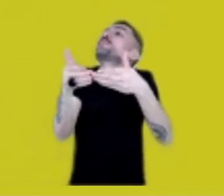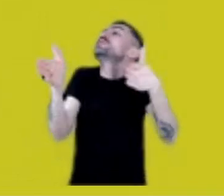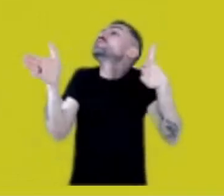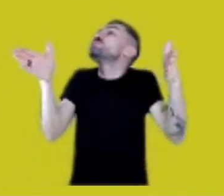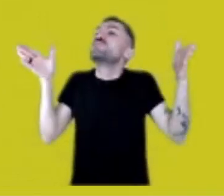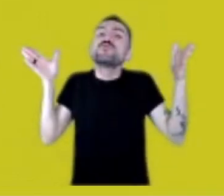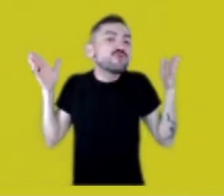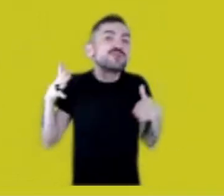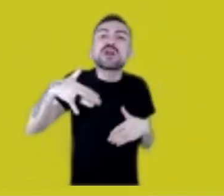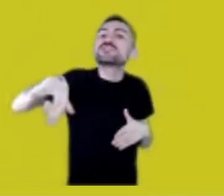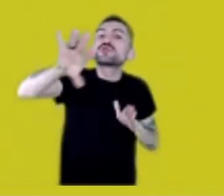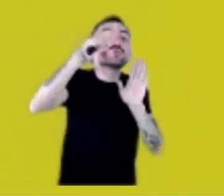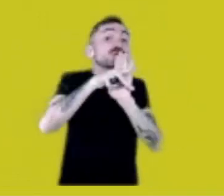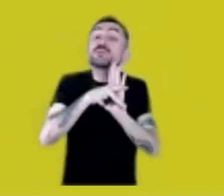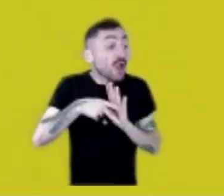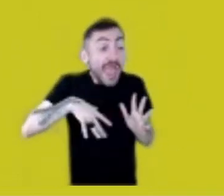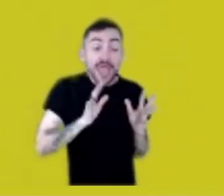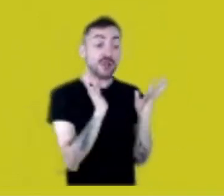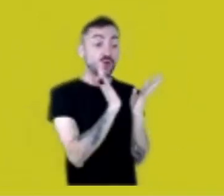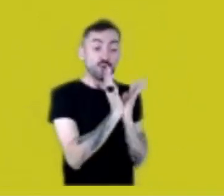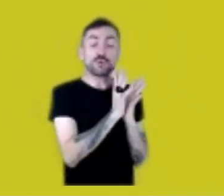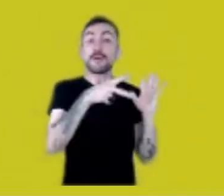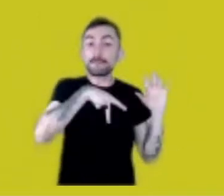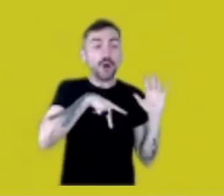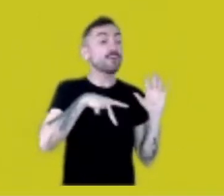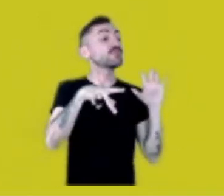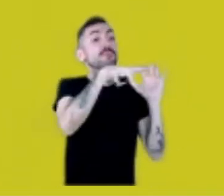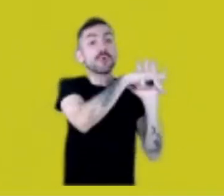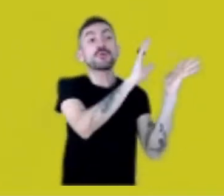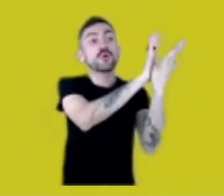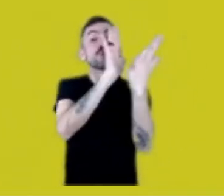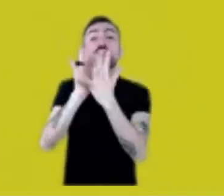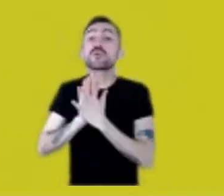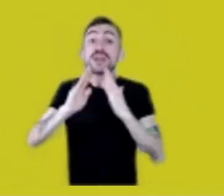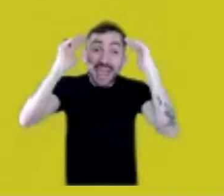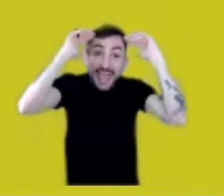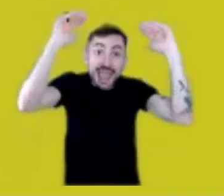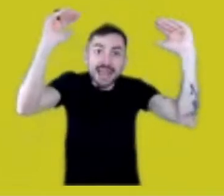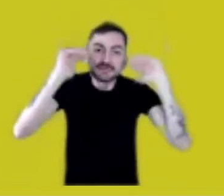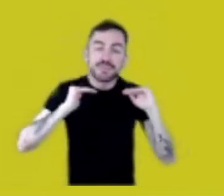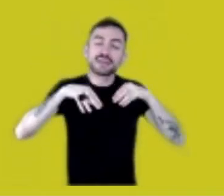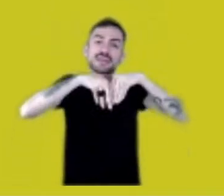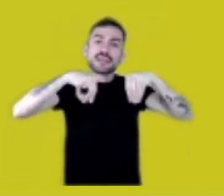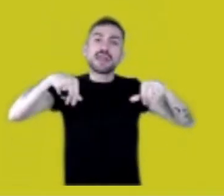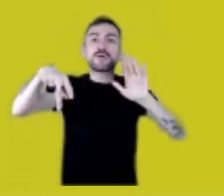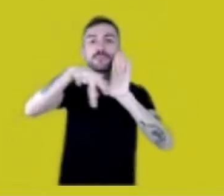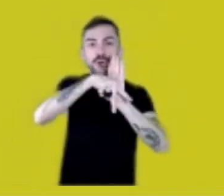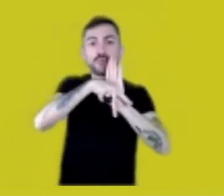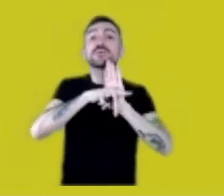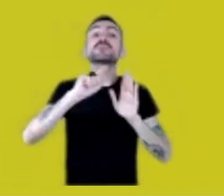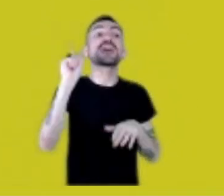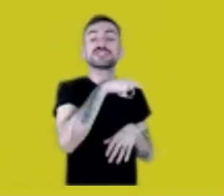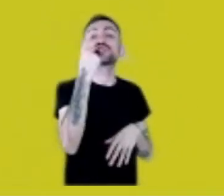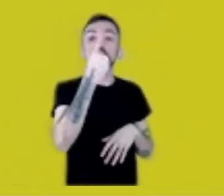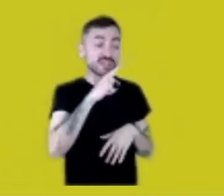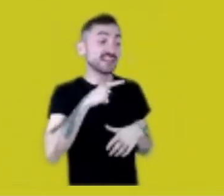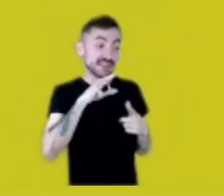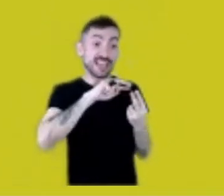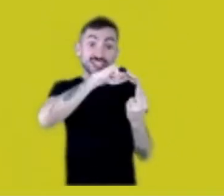It’s Kaingáng! It’s Mura! It’s Baniwa! Respect our territory, where we produce genetic resources you are expropriating.